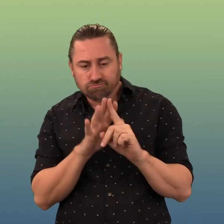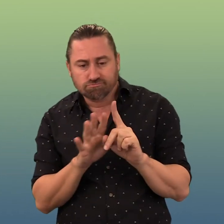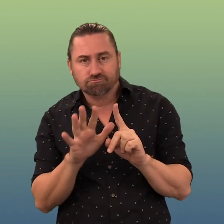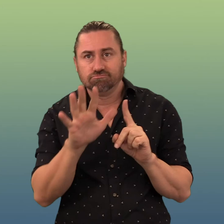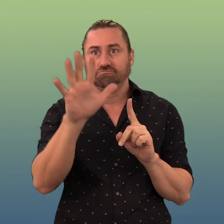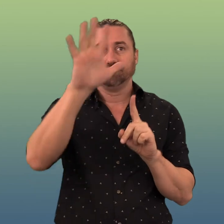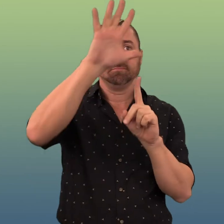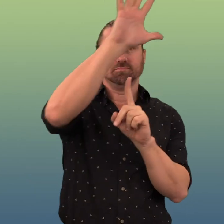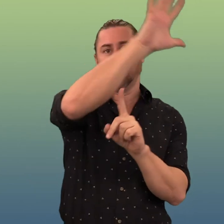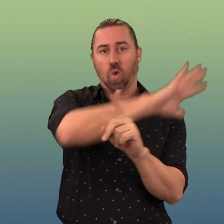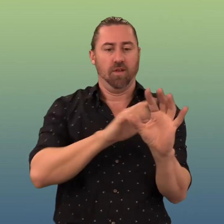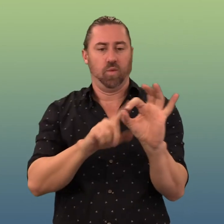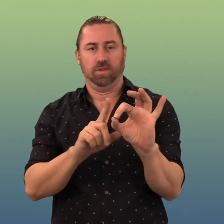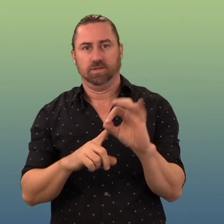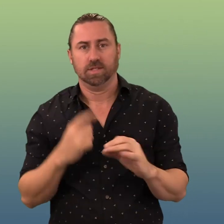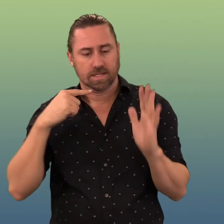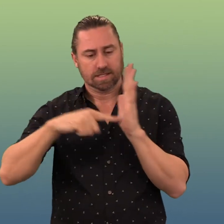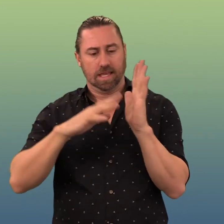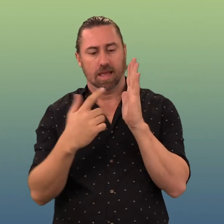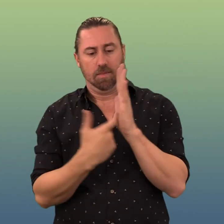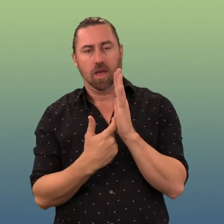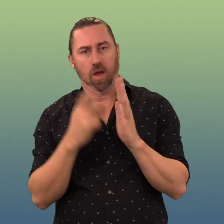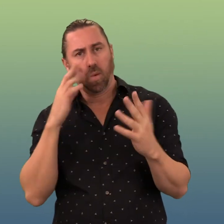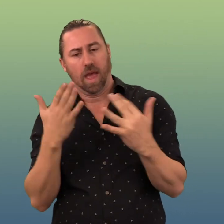and continue the transformation of our products and services.